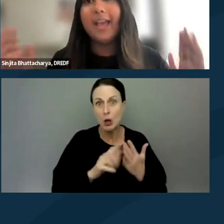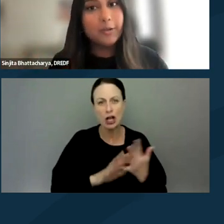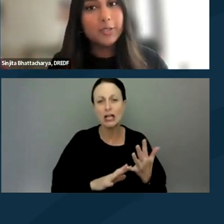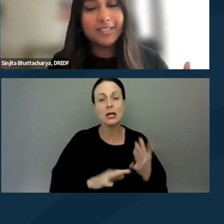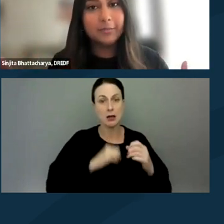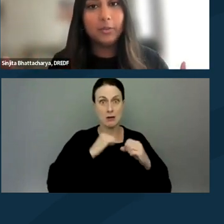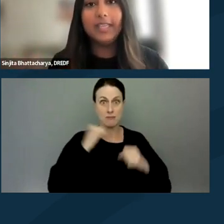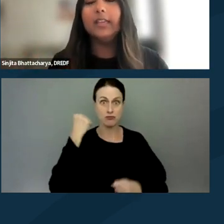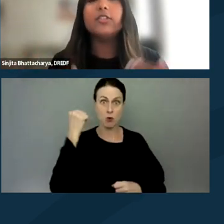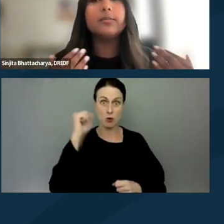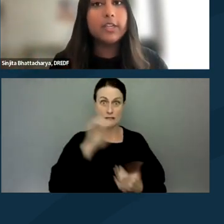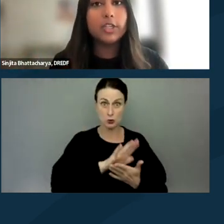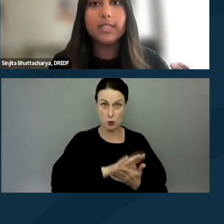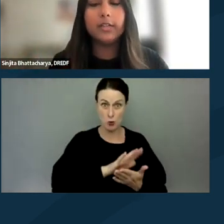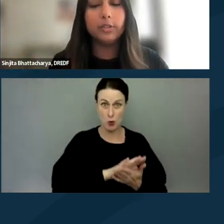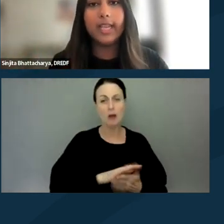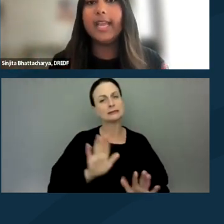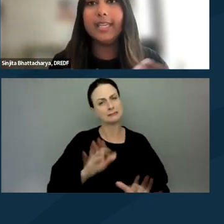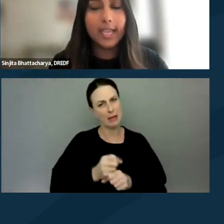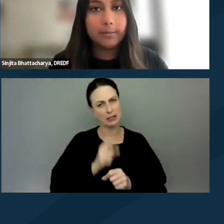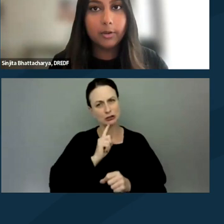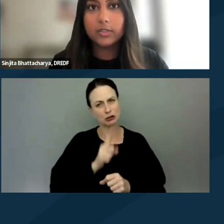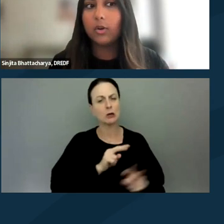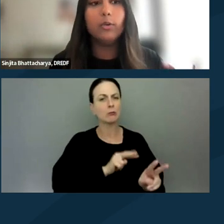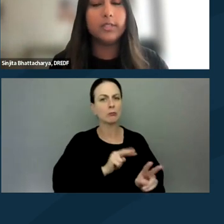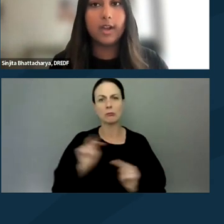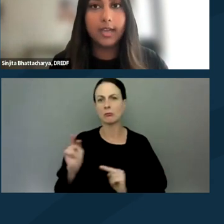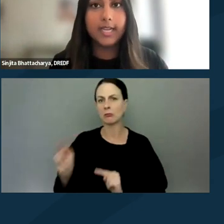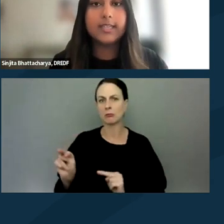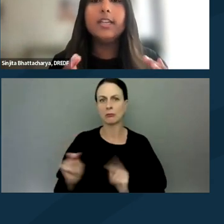and also as an employee, just make sure you take a look at any handbooks or codes of conduct